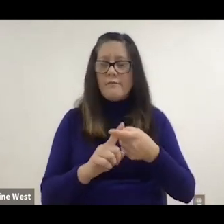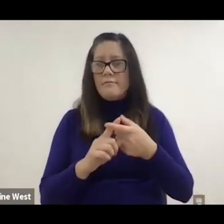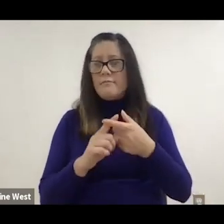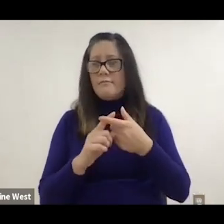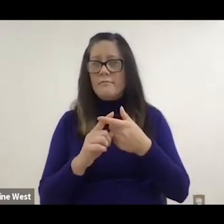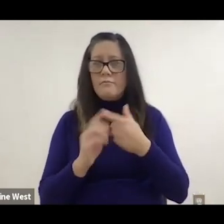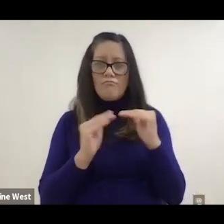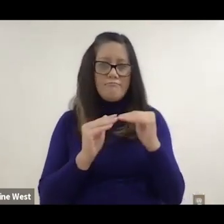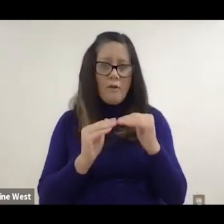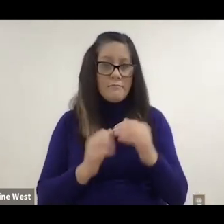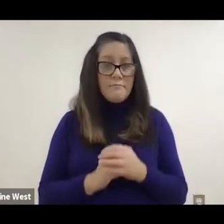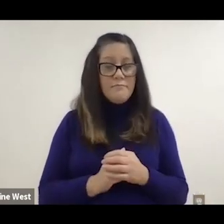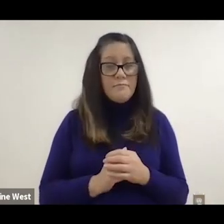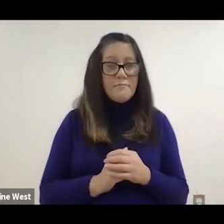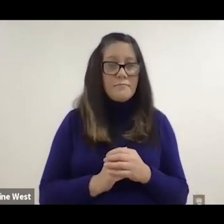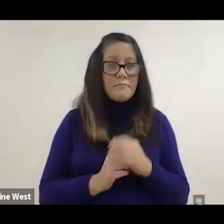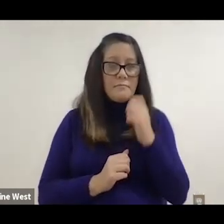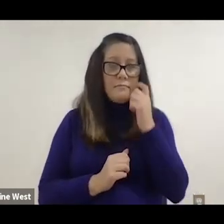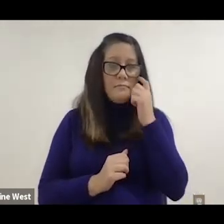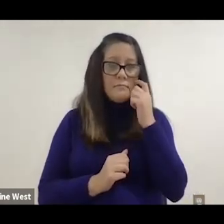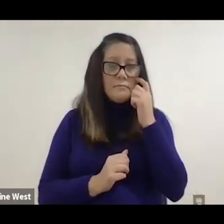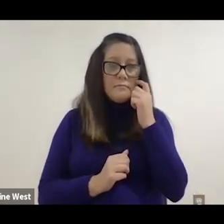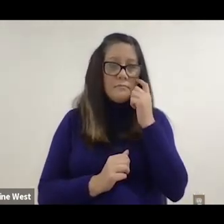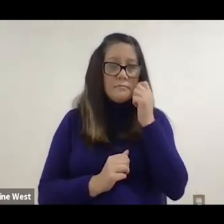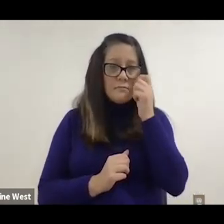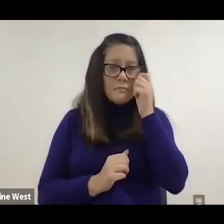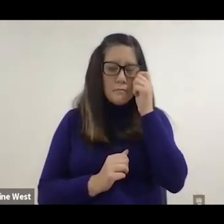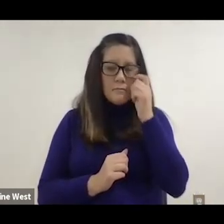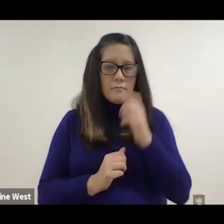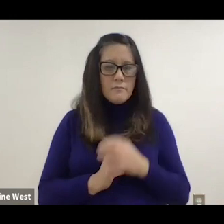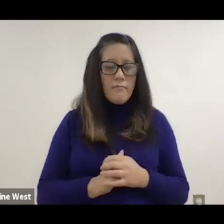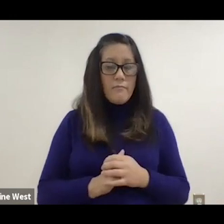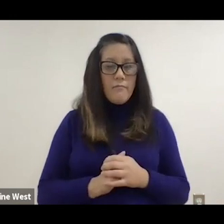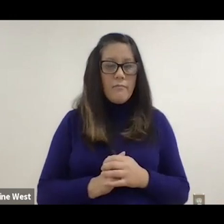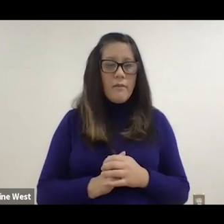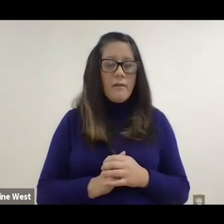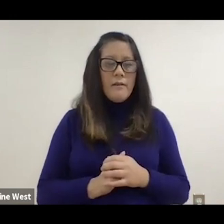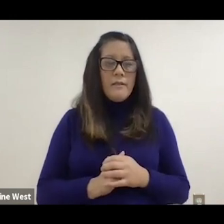to help reduce the risk together. now..